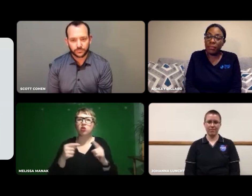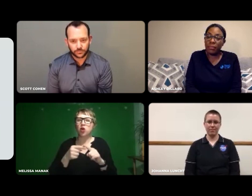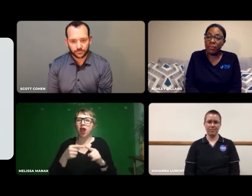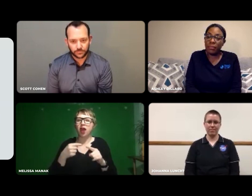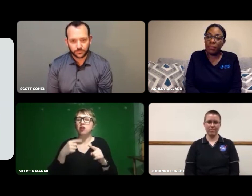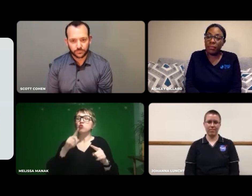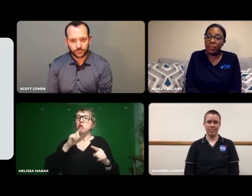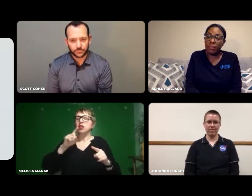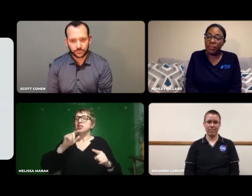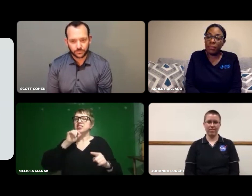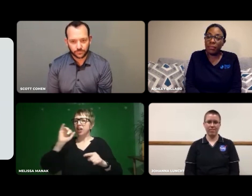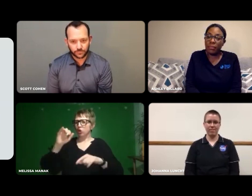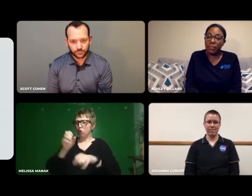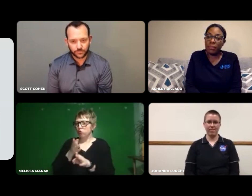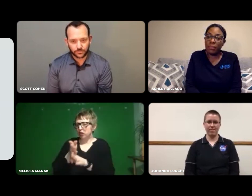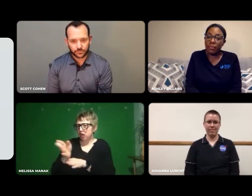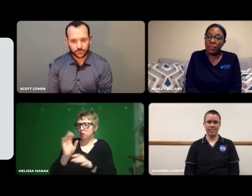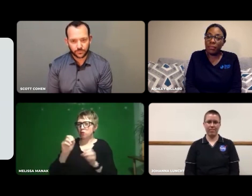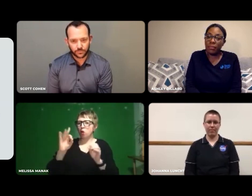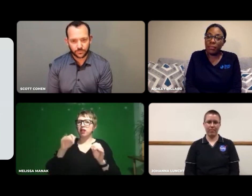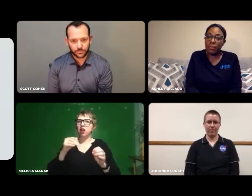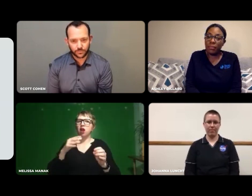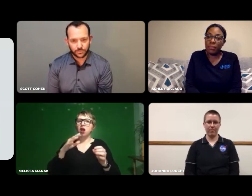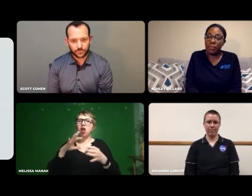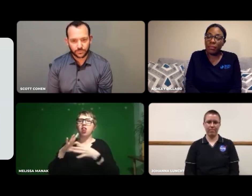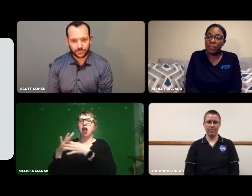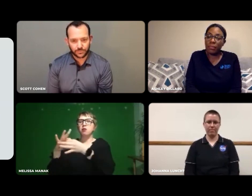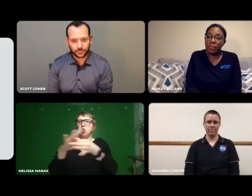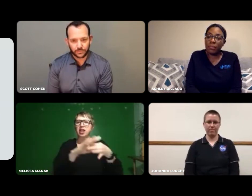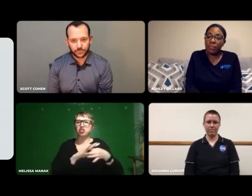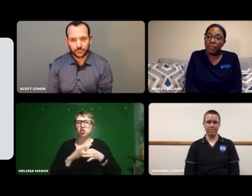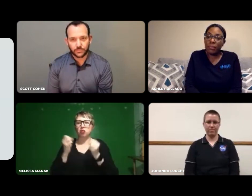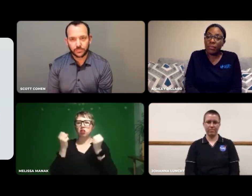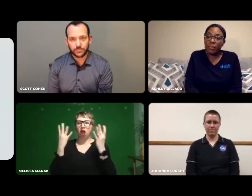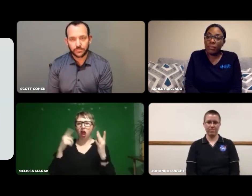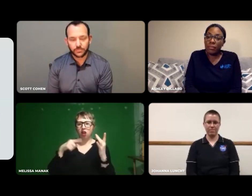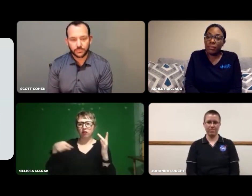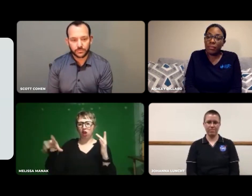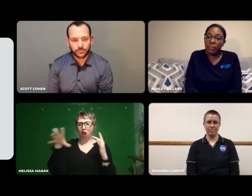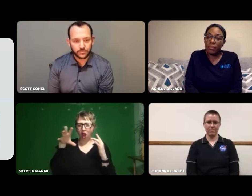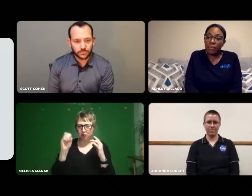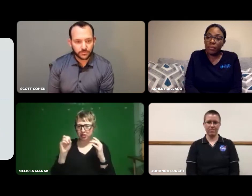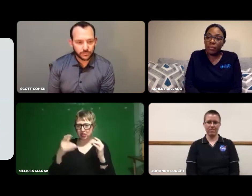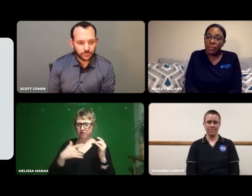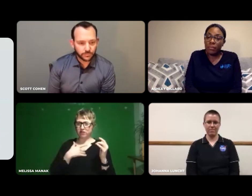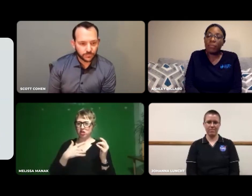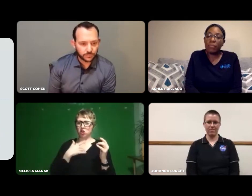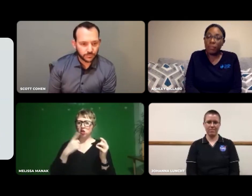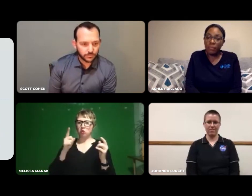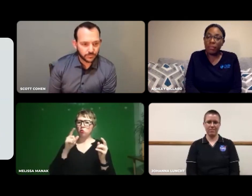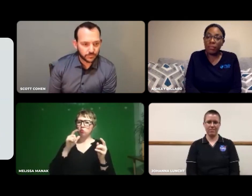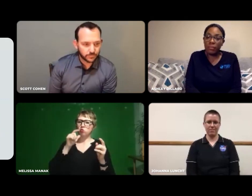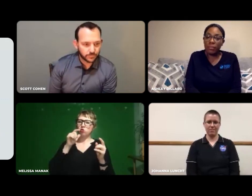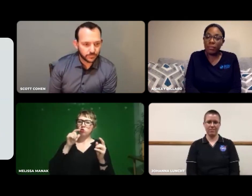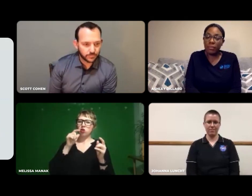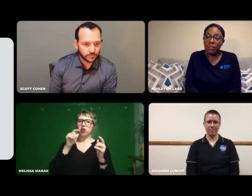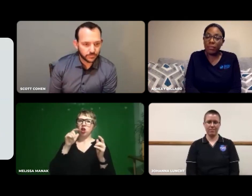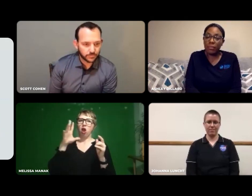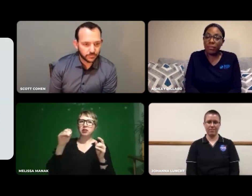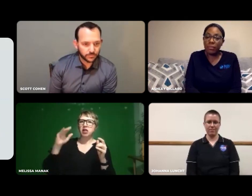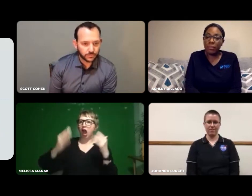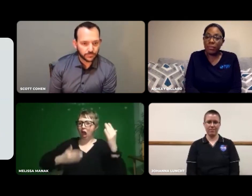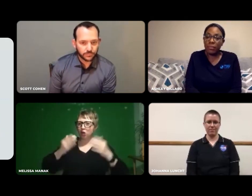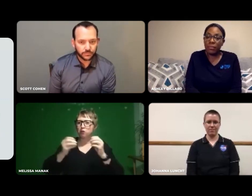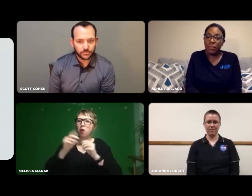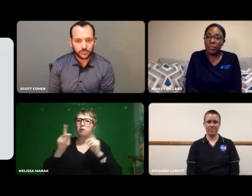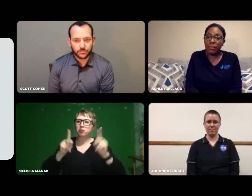It's not really a career, but I'd like to collaborate with more companies who hire people